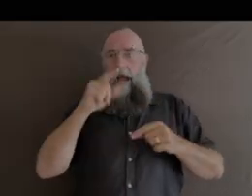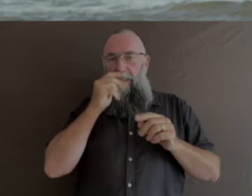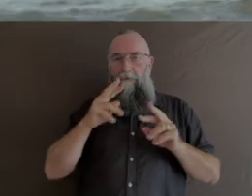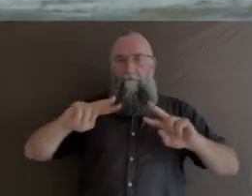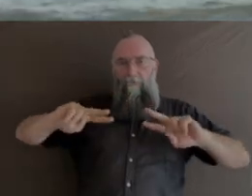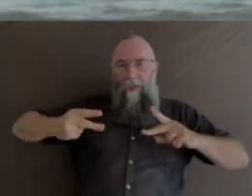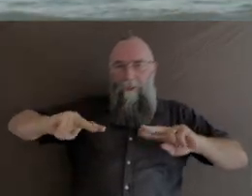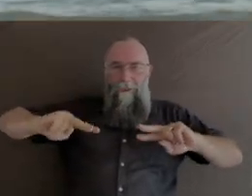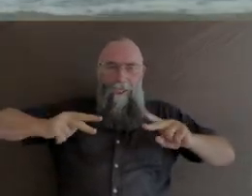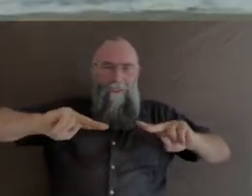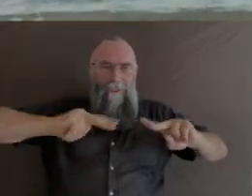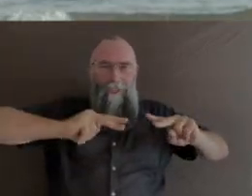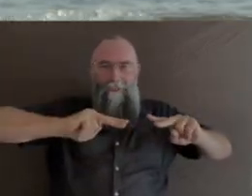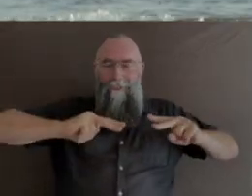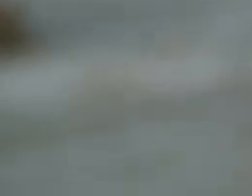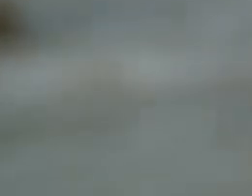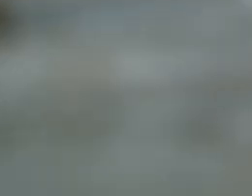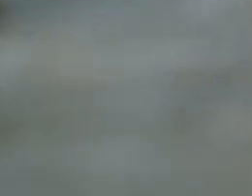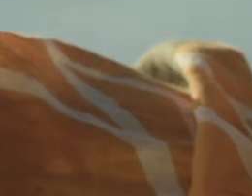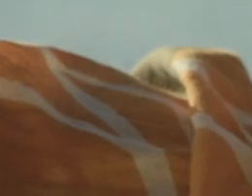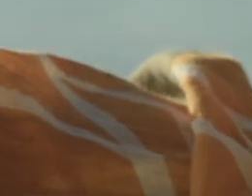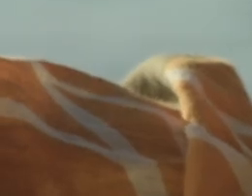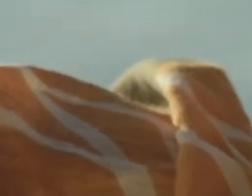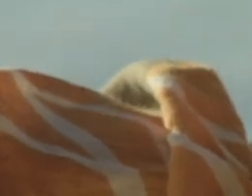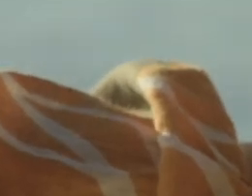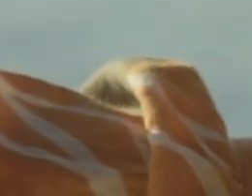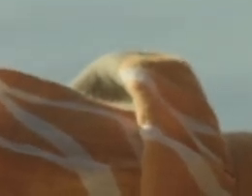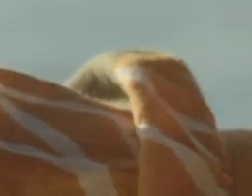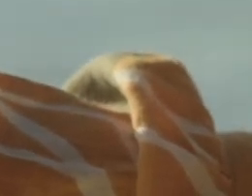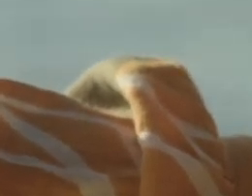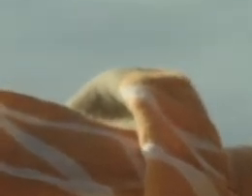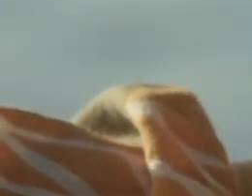To get much closer to the action, so you know the close-up, to show that to an audience,